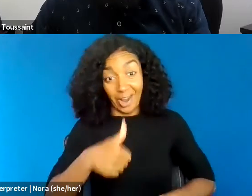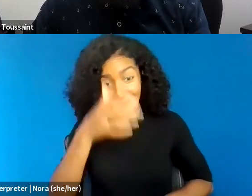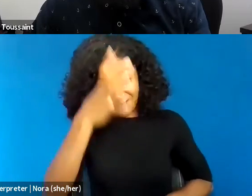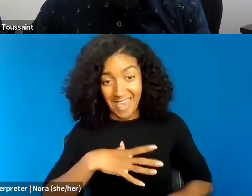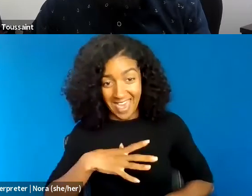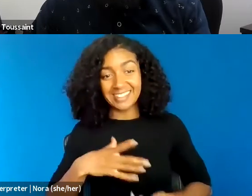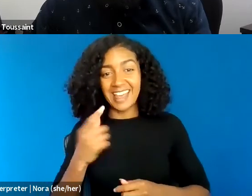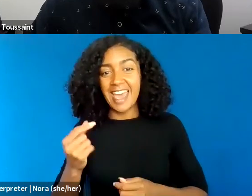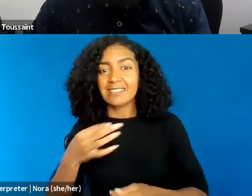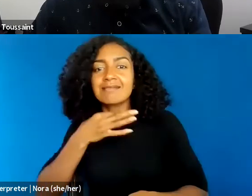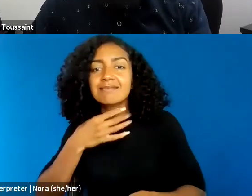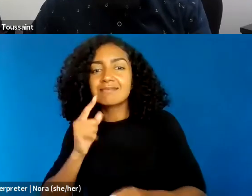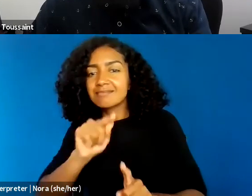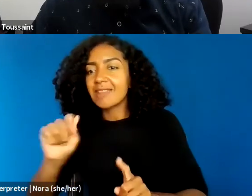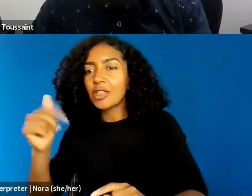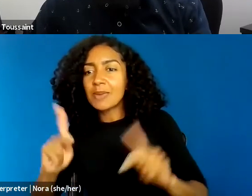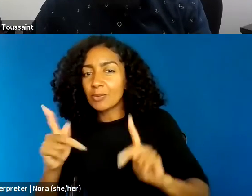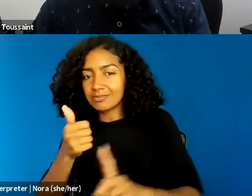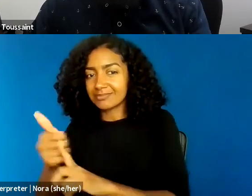when you were writing your pieces or imagining the future.